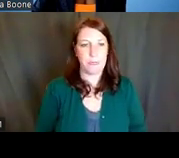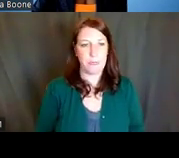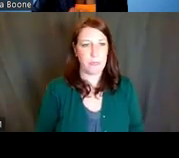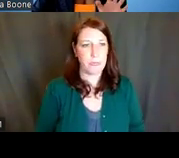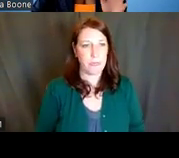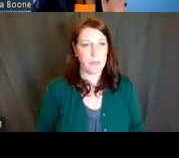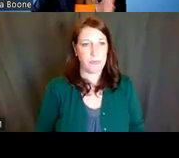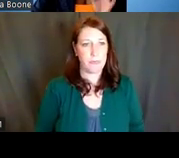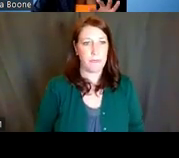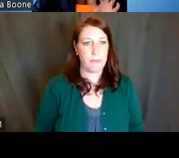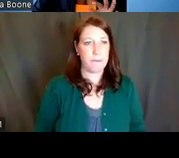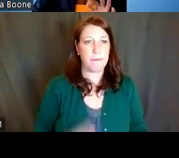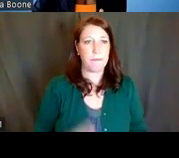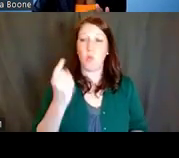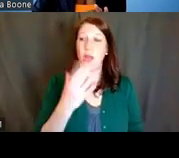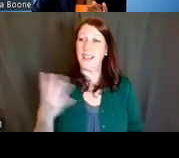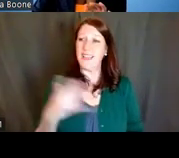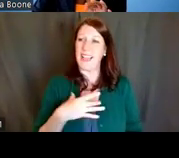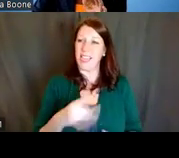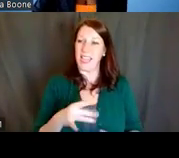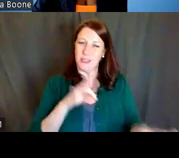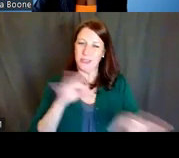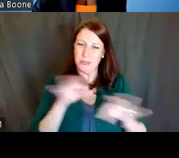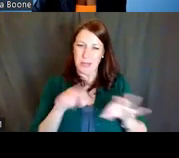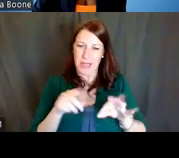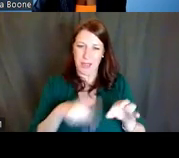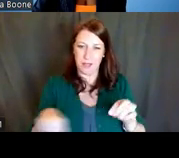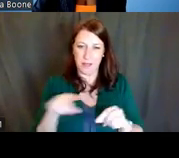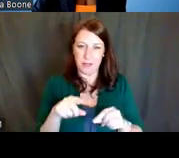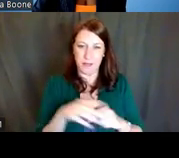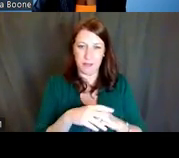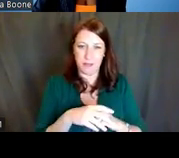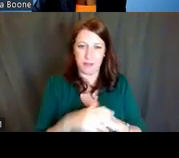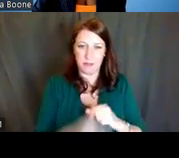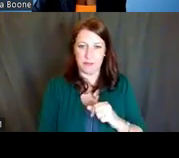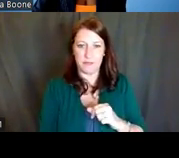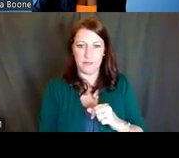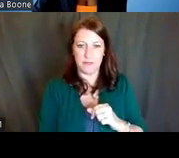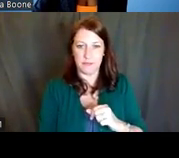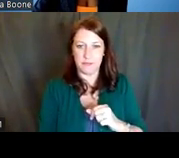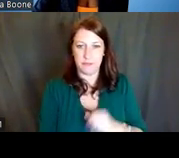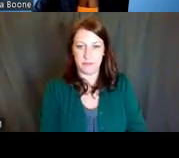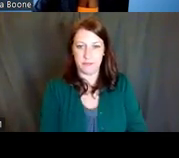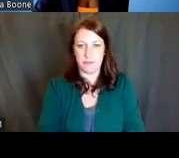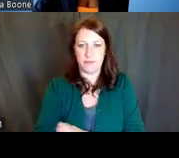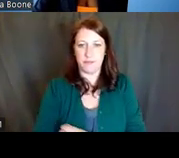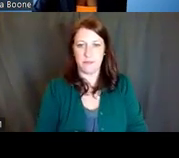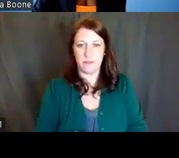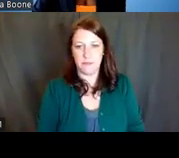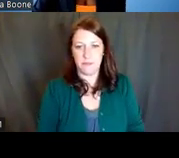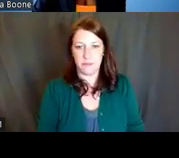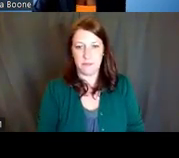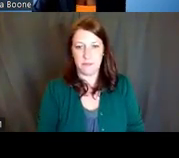One of the things that I like to get across to this audience, especially earlier career investigators, is the idea of normalizing reaching out.